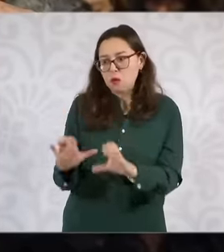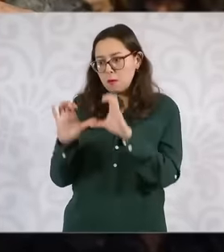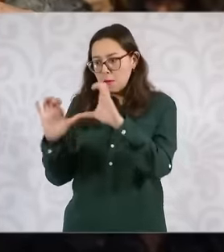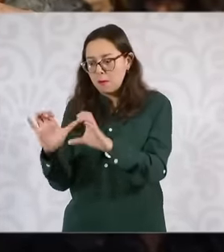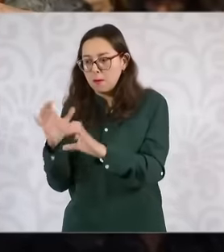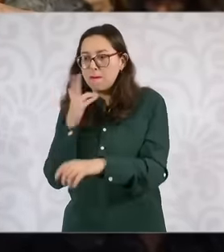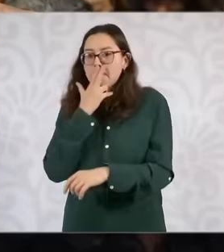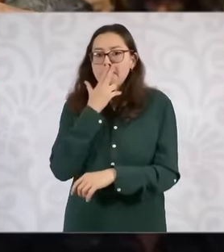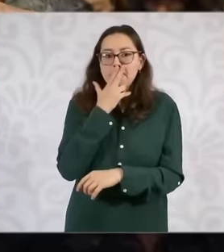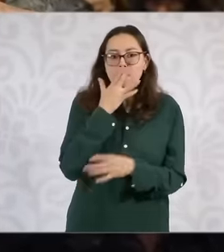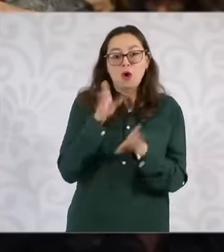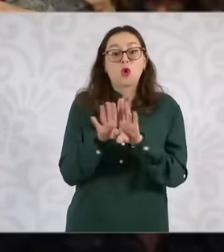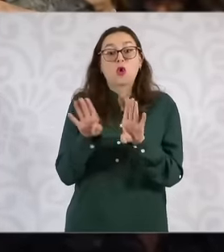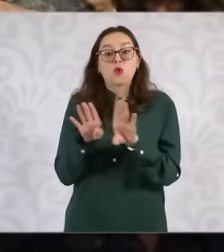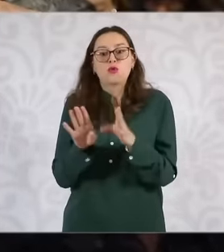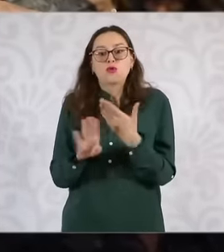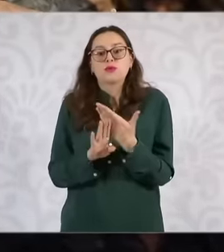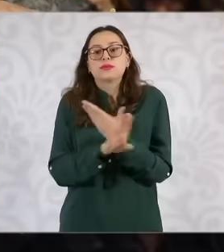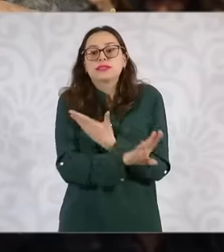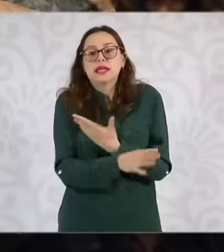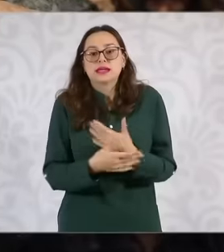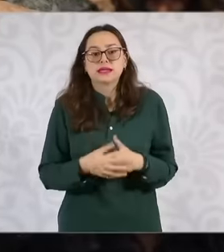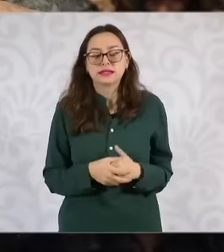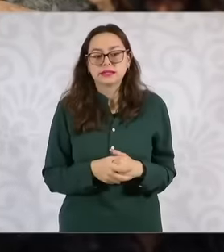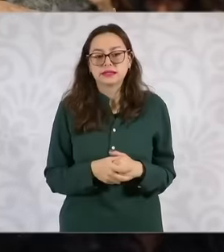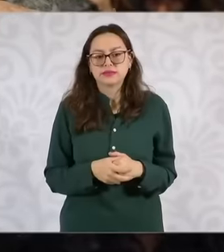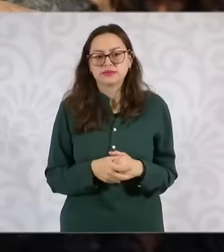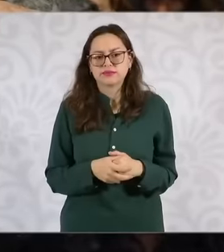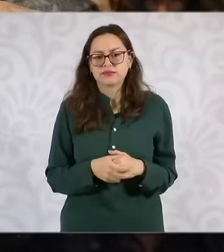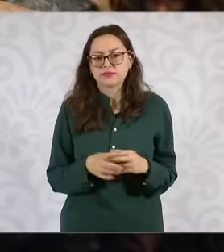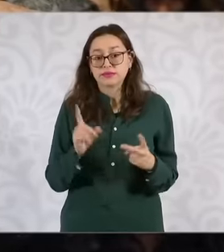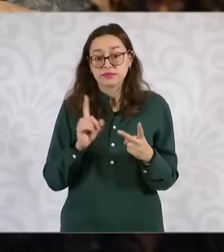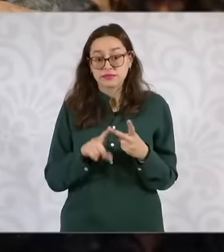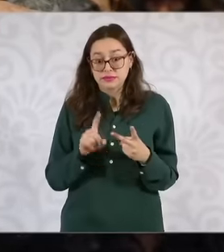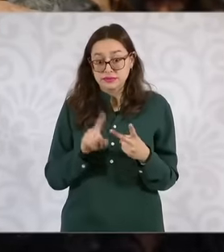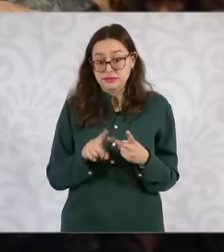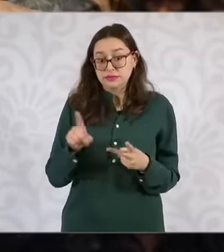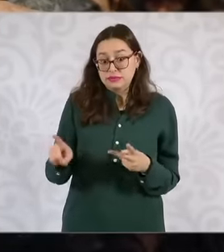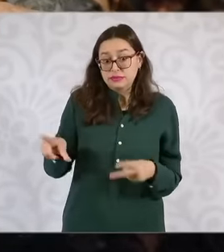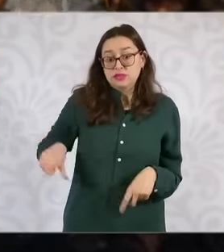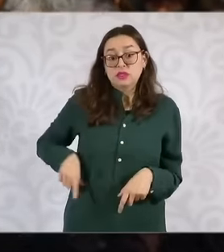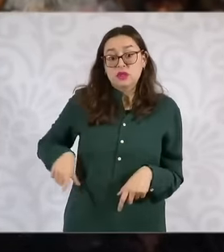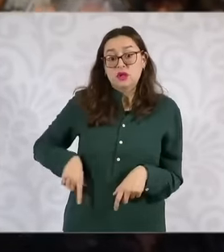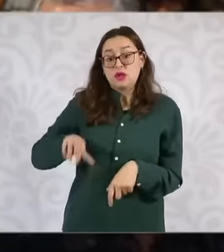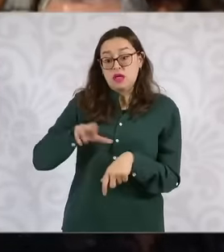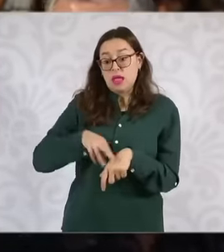obviously of overexploitation How do we know that Governor Mar Lesama has also already begun negotiations